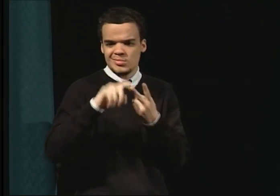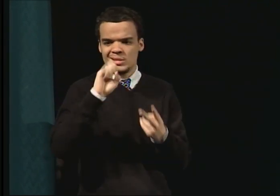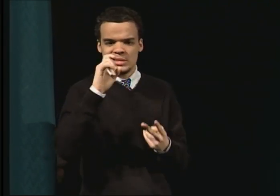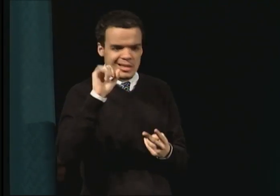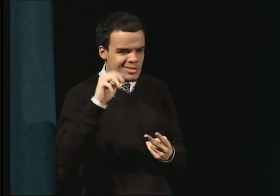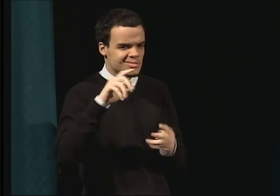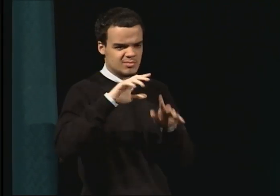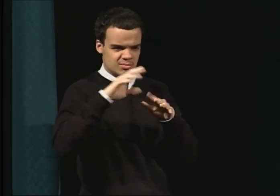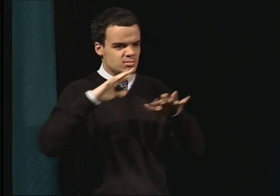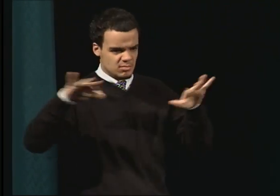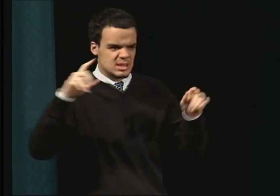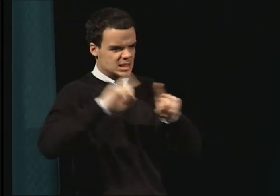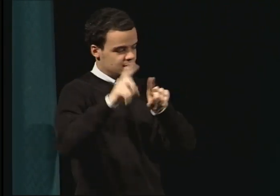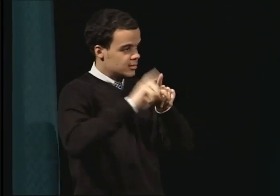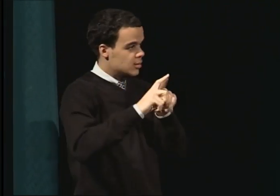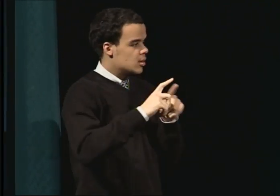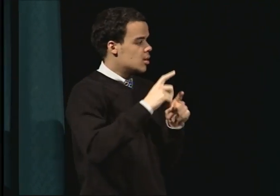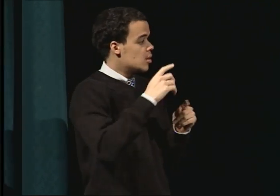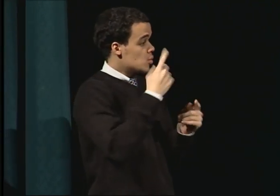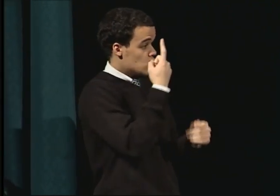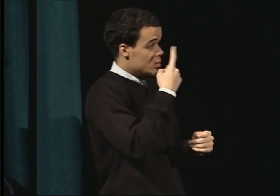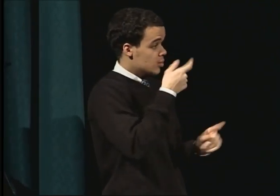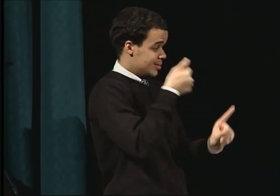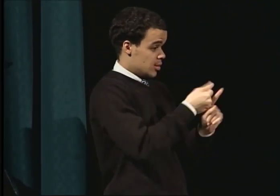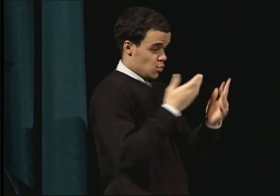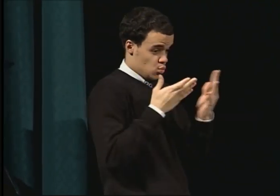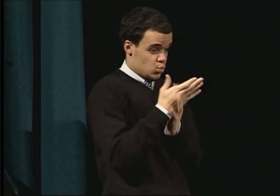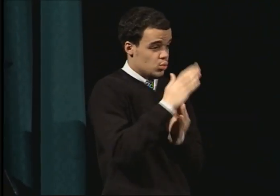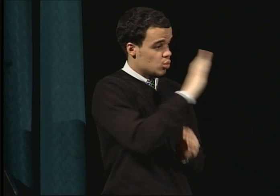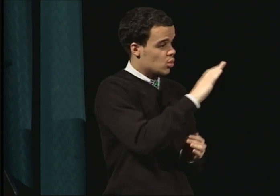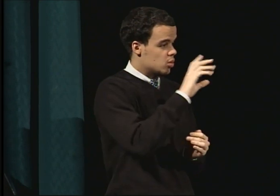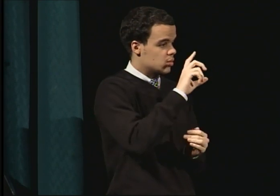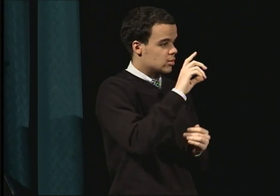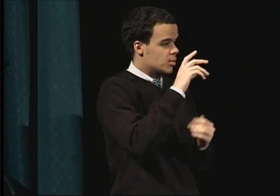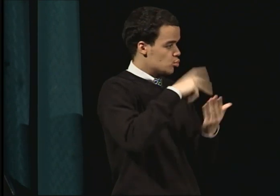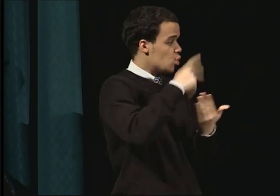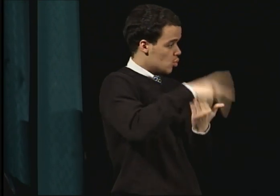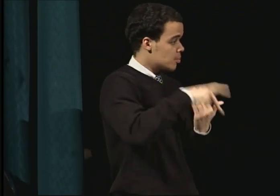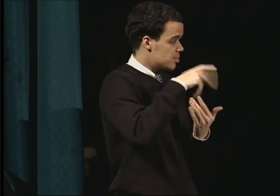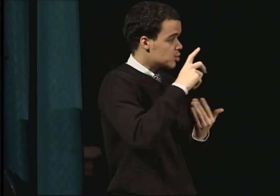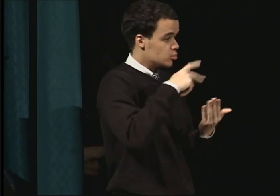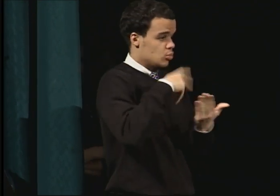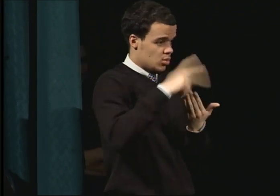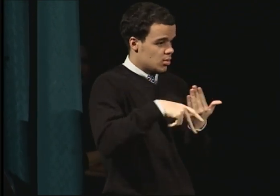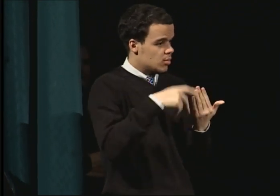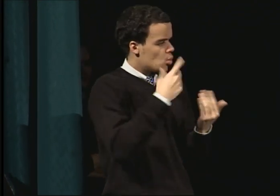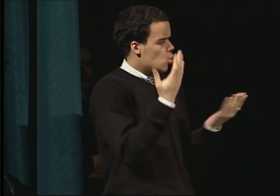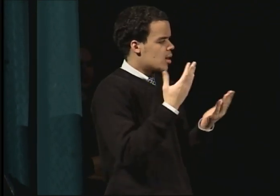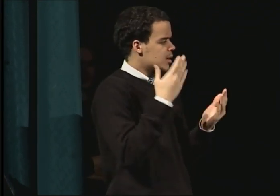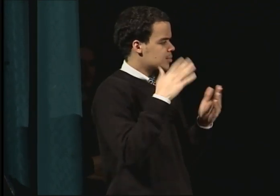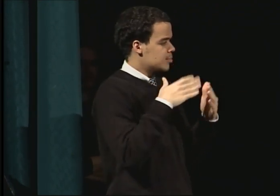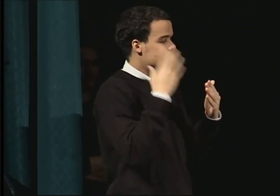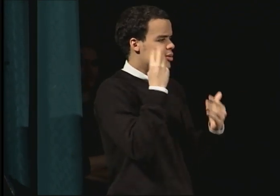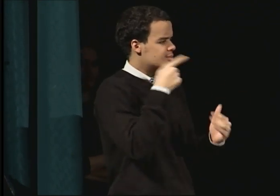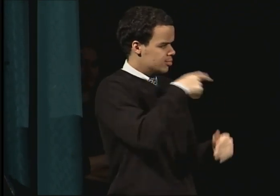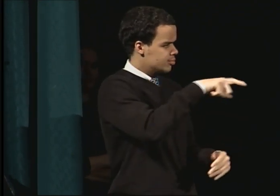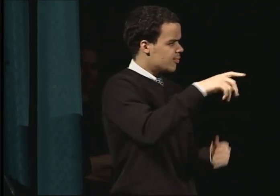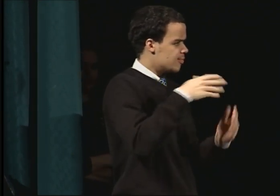what type of oppression did you experience? I mean now that you are accomplished